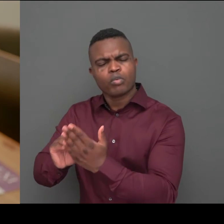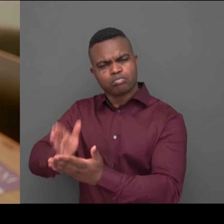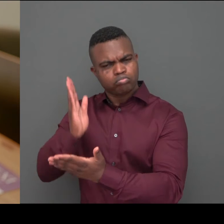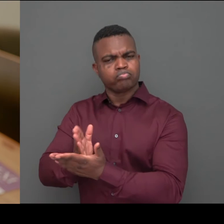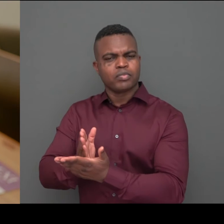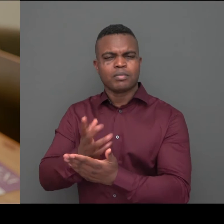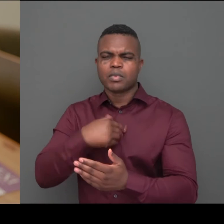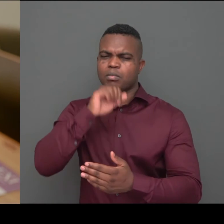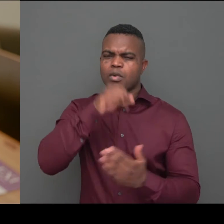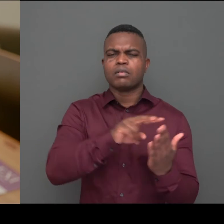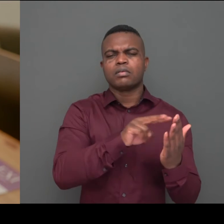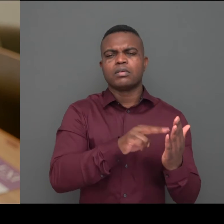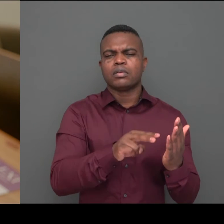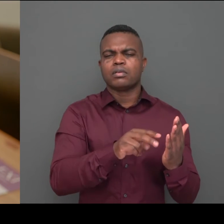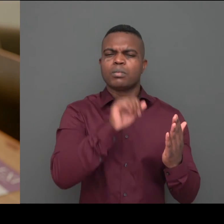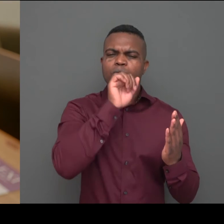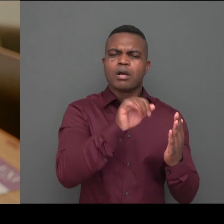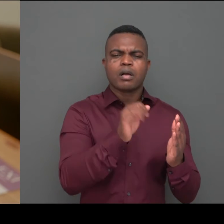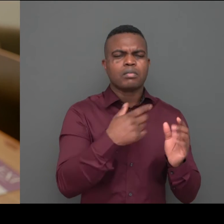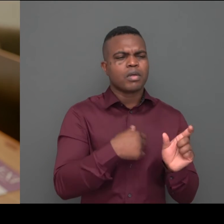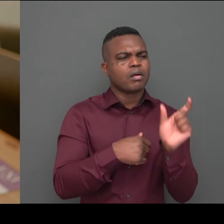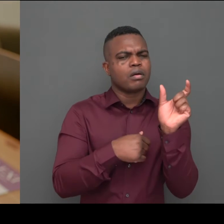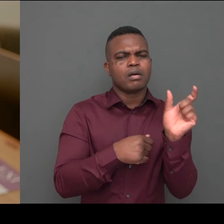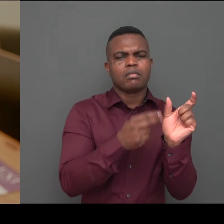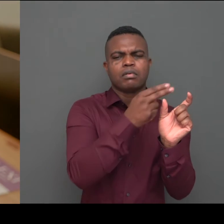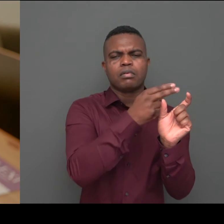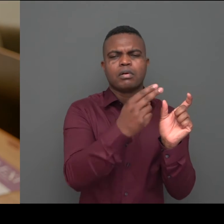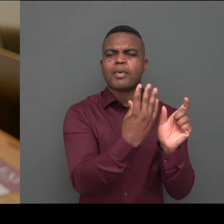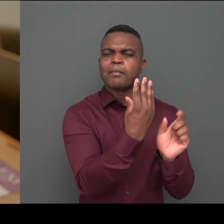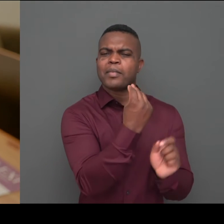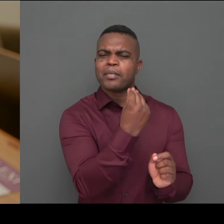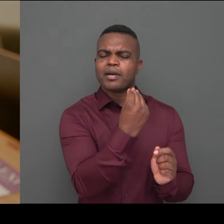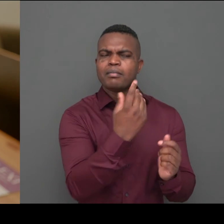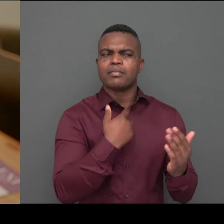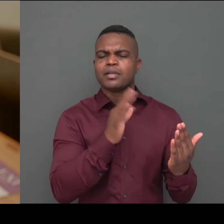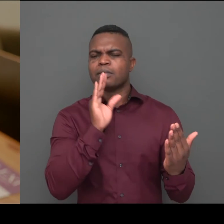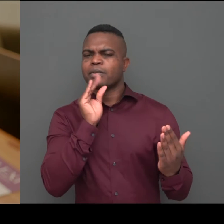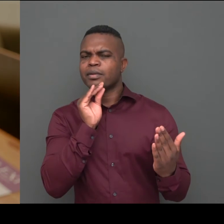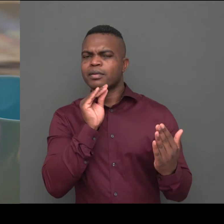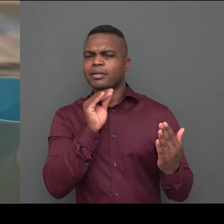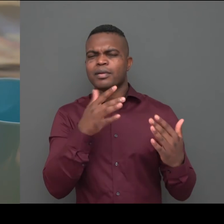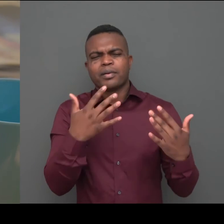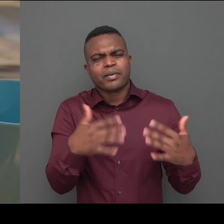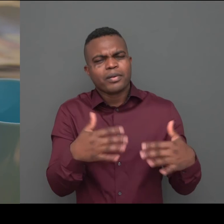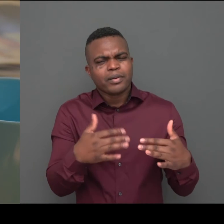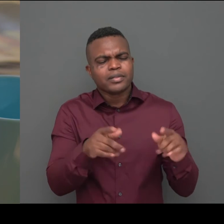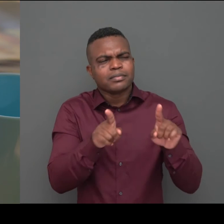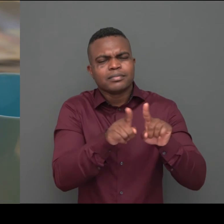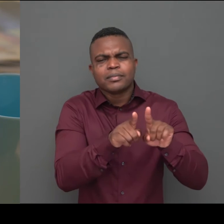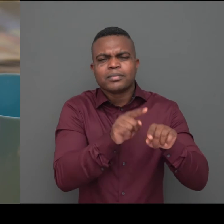What I like best is when I can see the text that is marked, which is read aloud at the same time, and it helps me a lot.